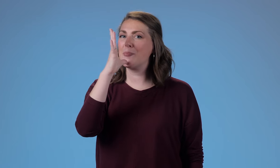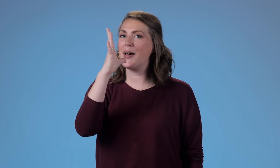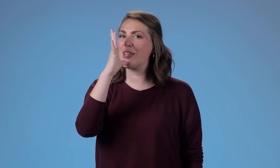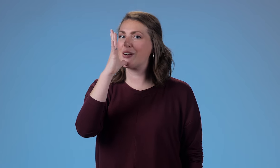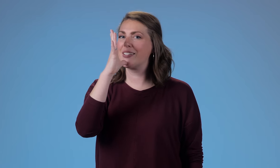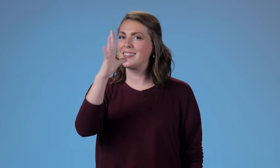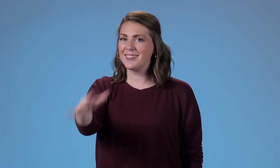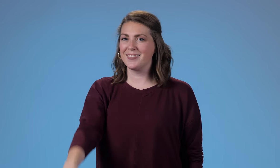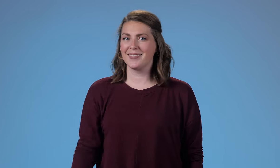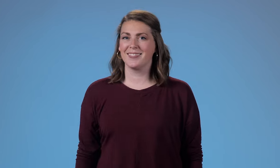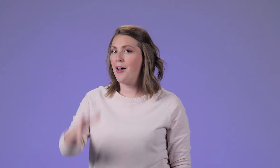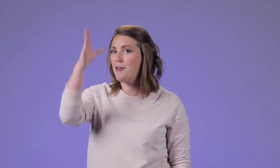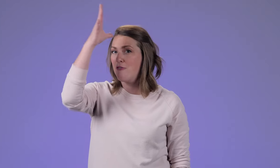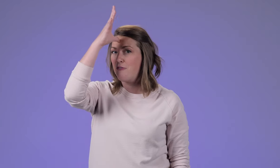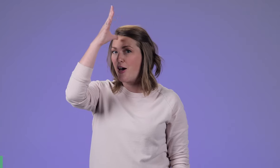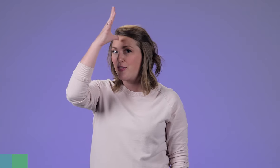Mother Father